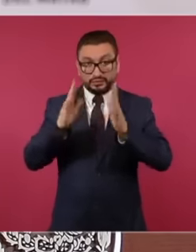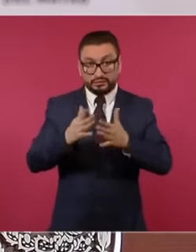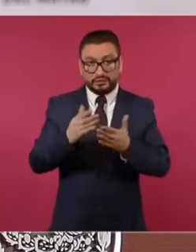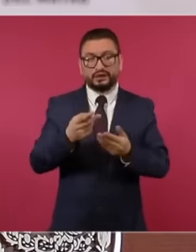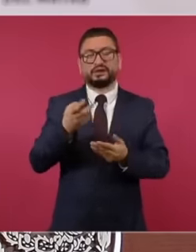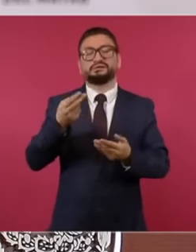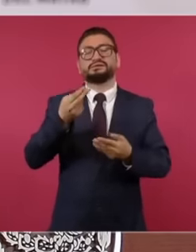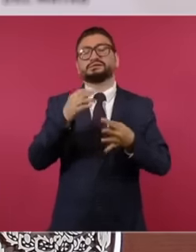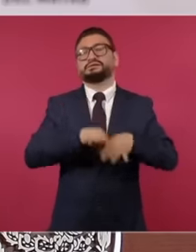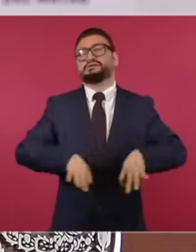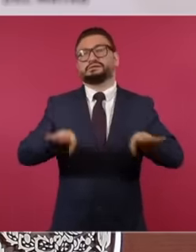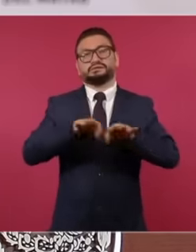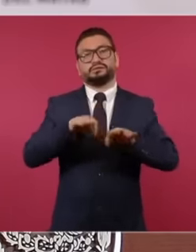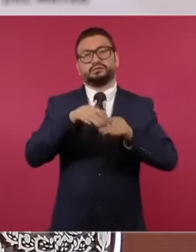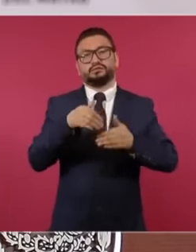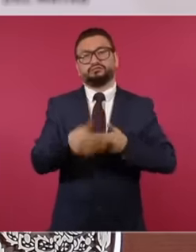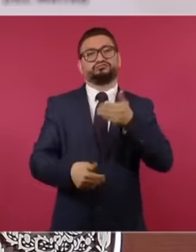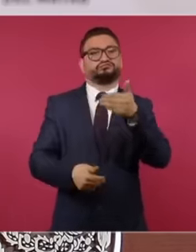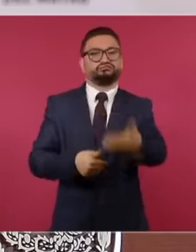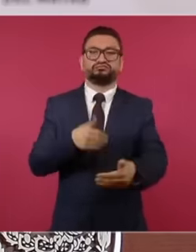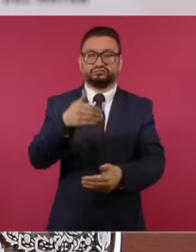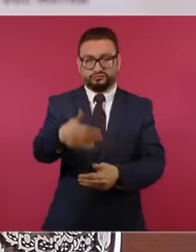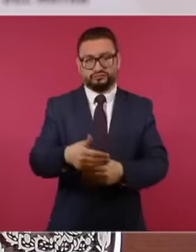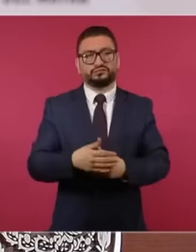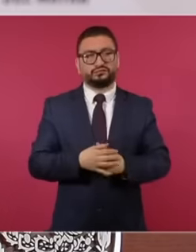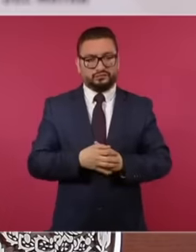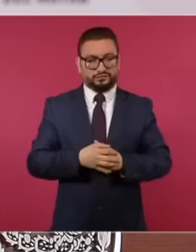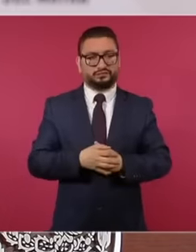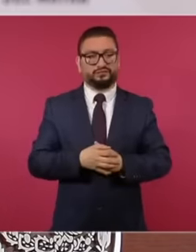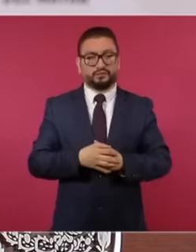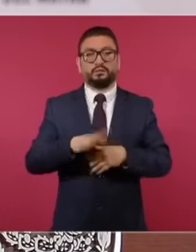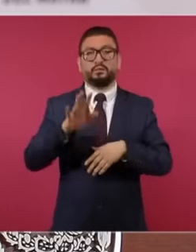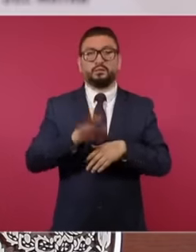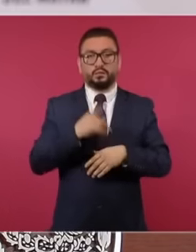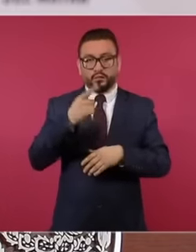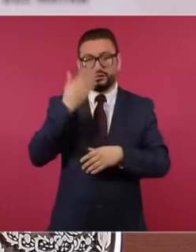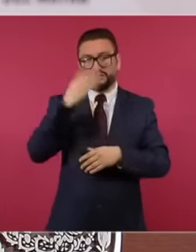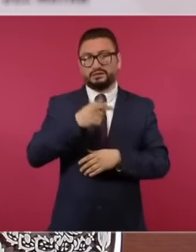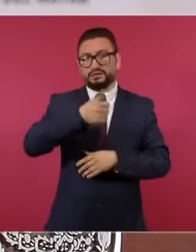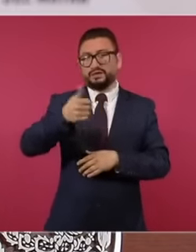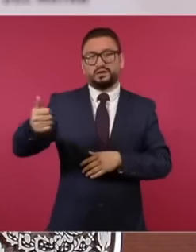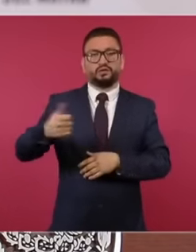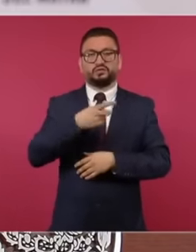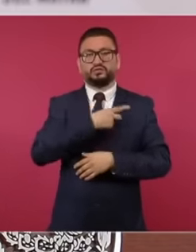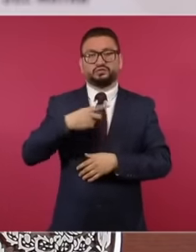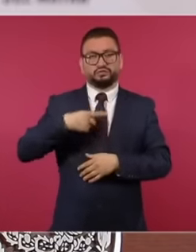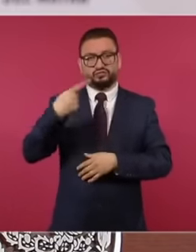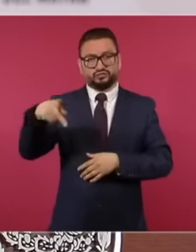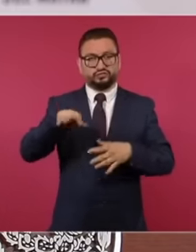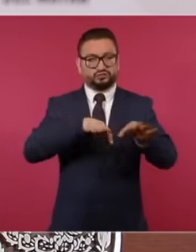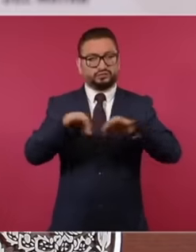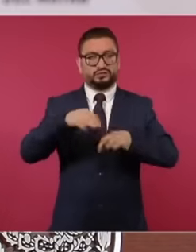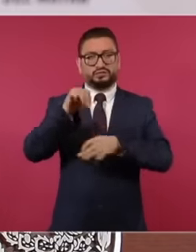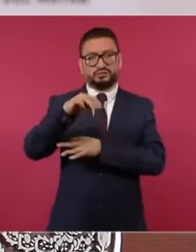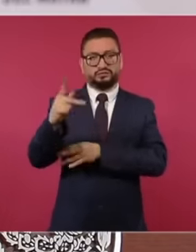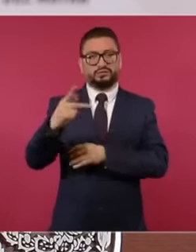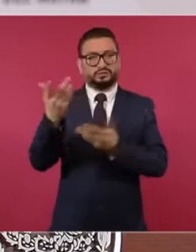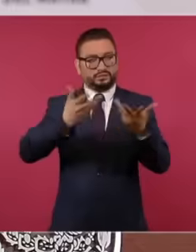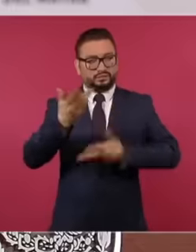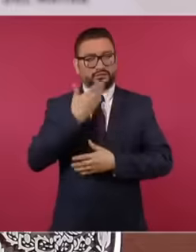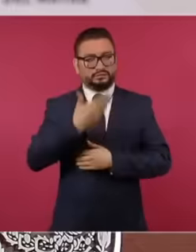important step in efficiency and in the fulfillment of duty on the part of the public ministry. So